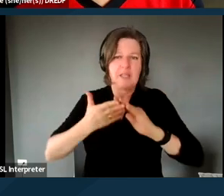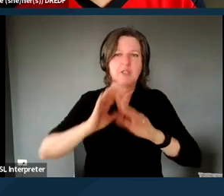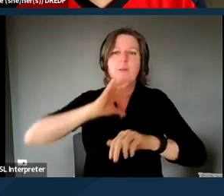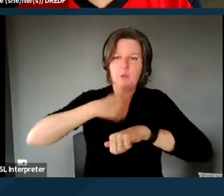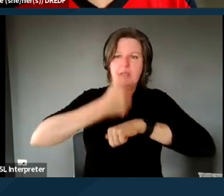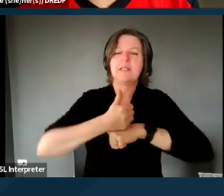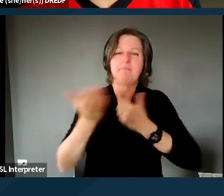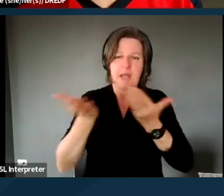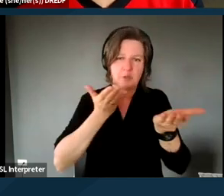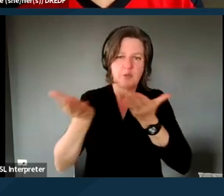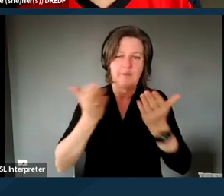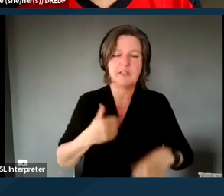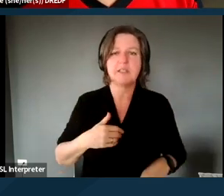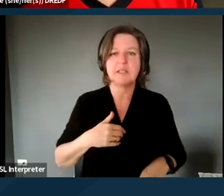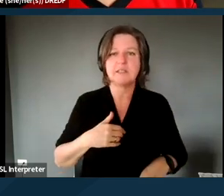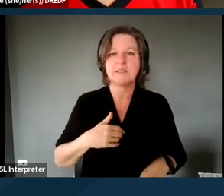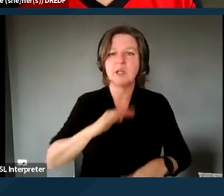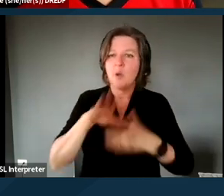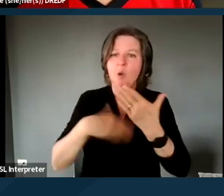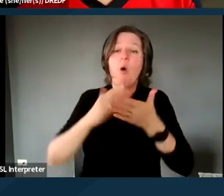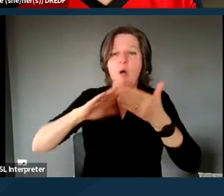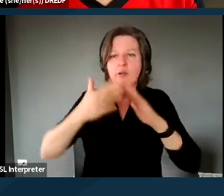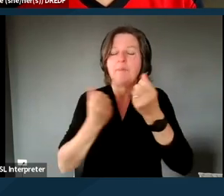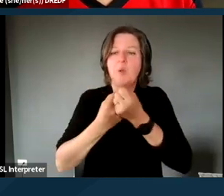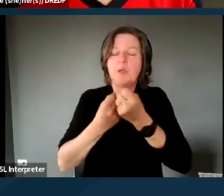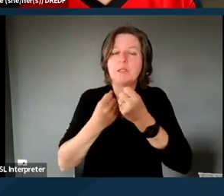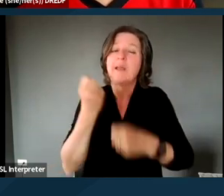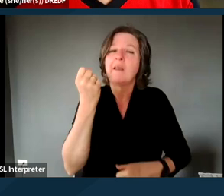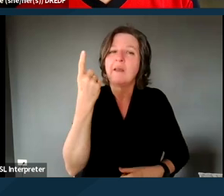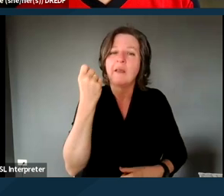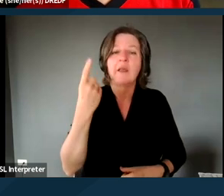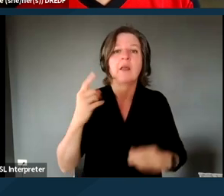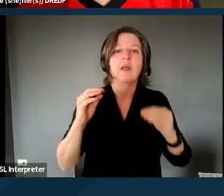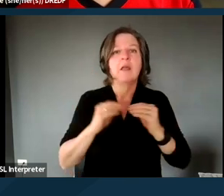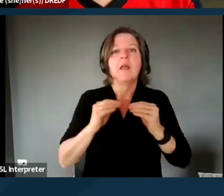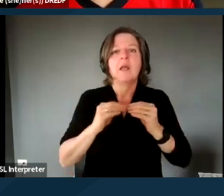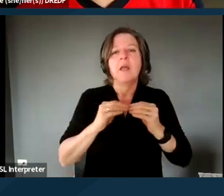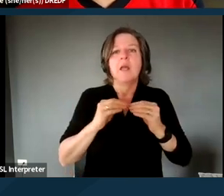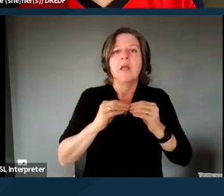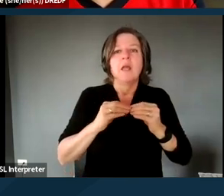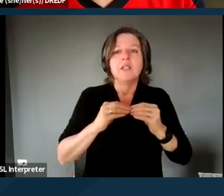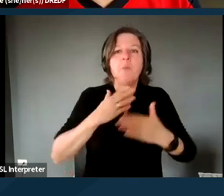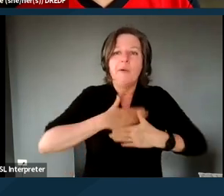these community supports because it's more, much more palatable to be having someone come alongside you